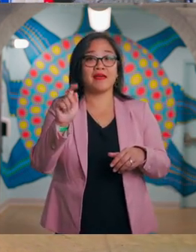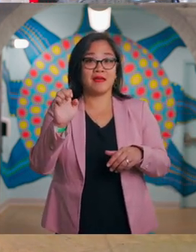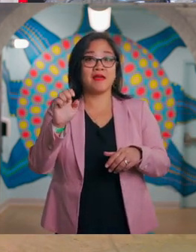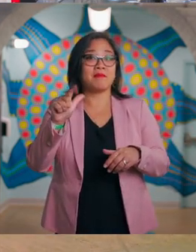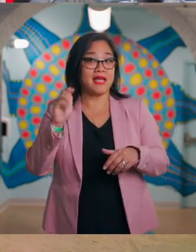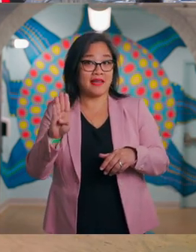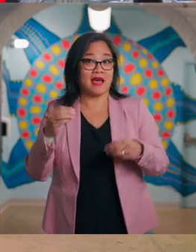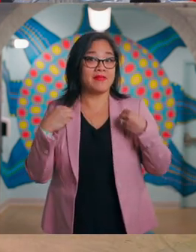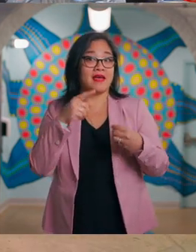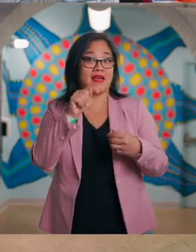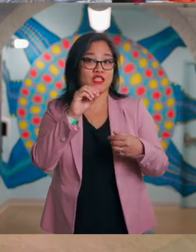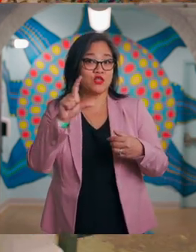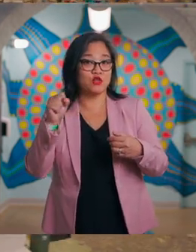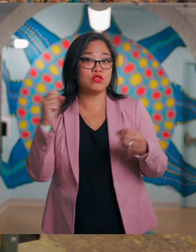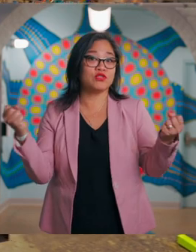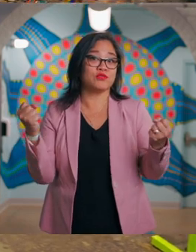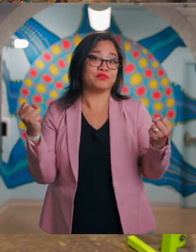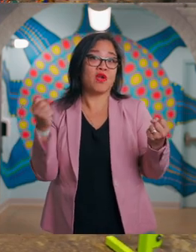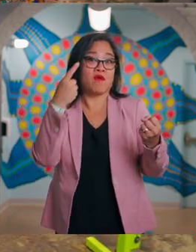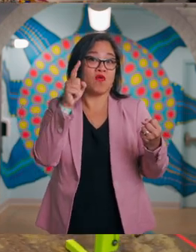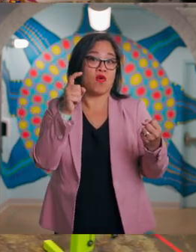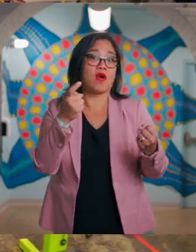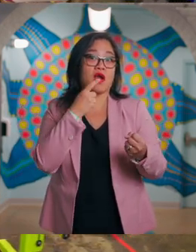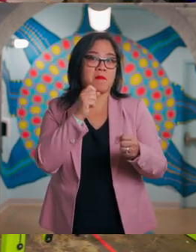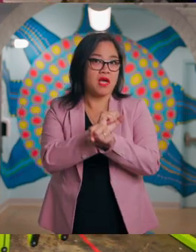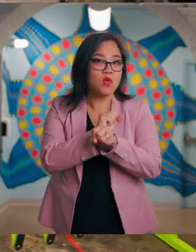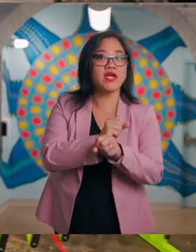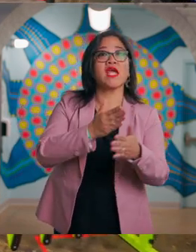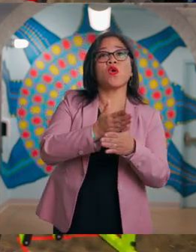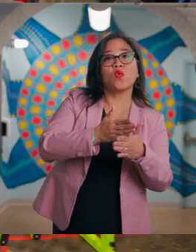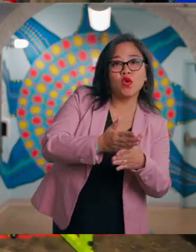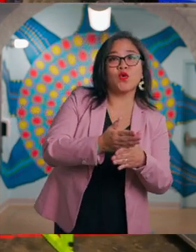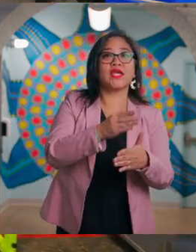Make Lab has tools for metalworking, woodworking and laser cutting.